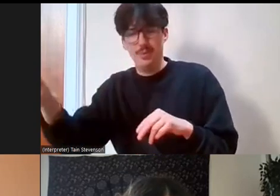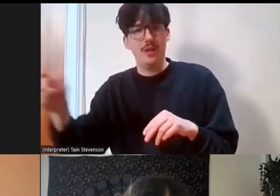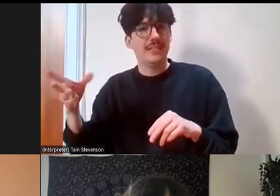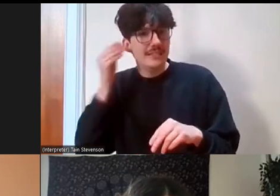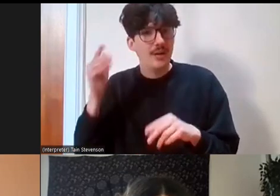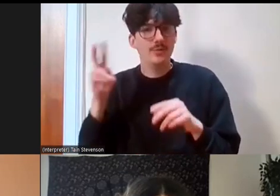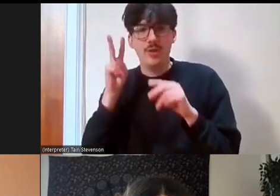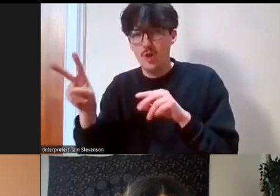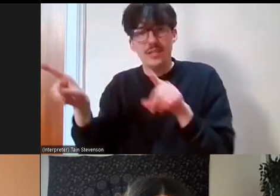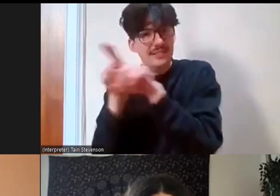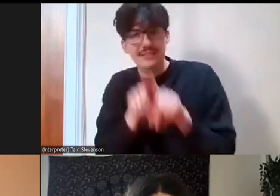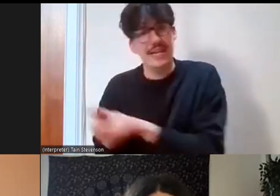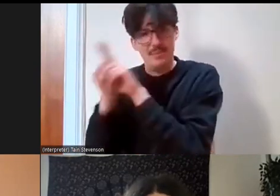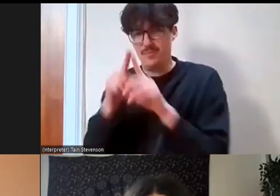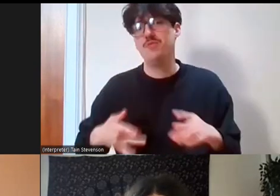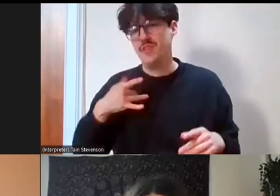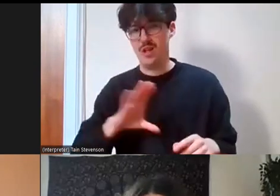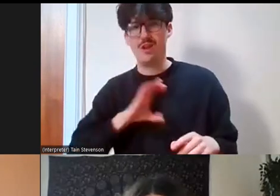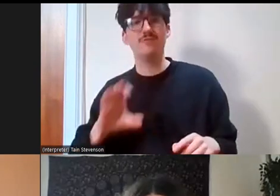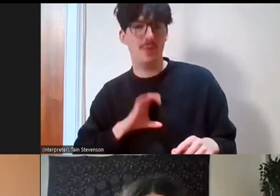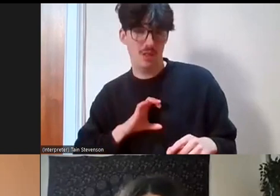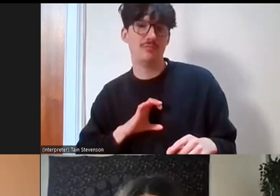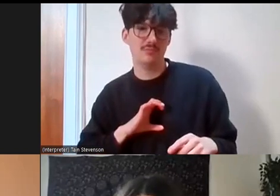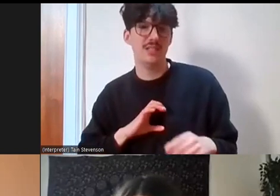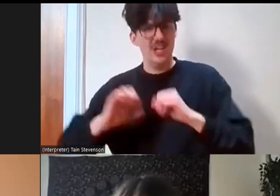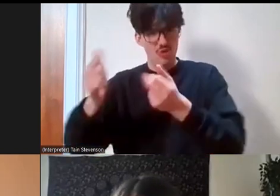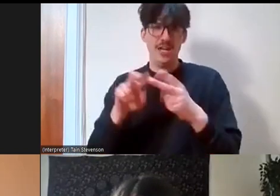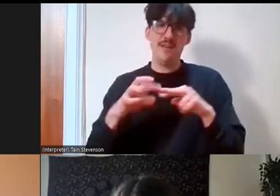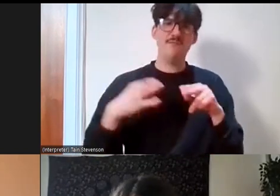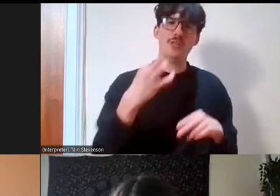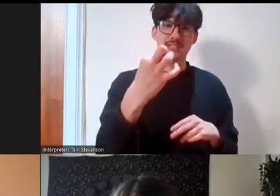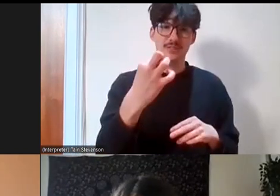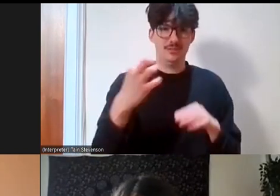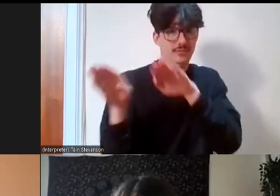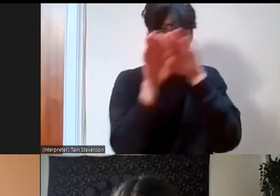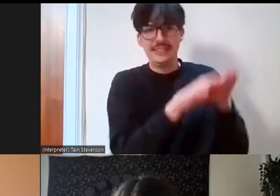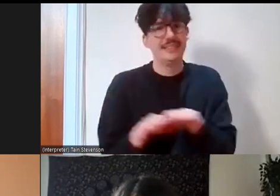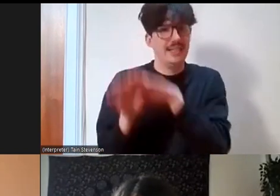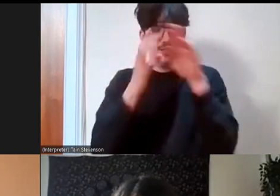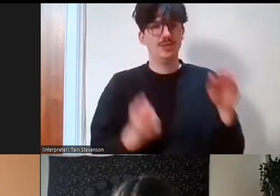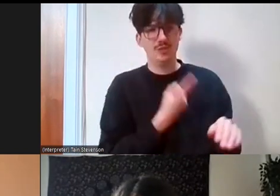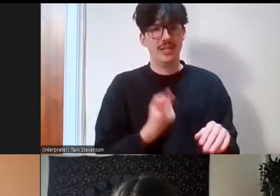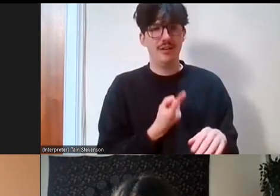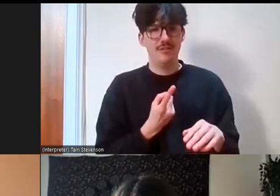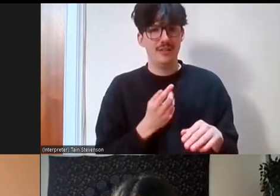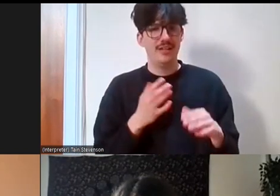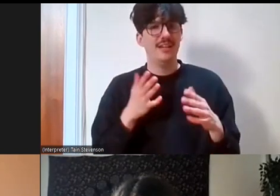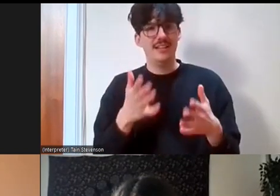that's as simple as that, it's great to have volunteers that look like you, sound like you and if you can see them more often and on different levels working